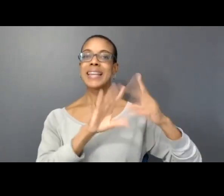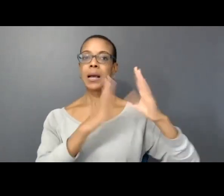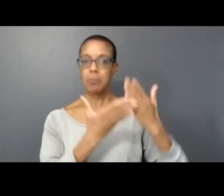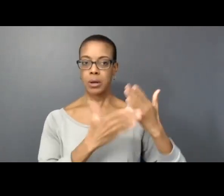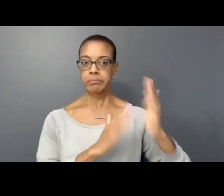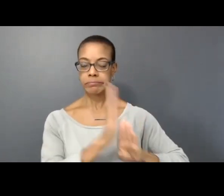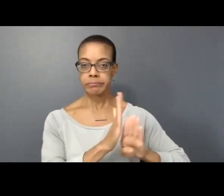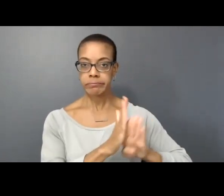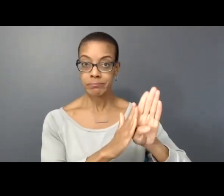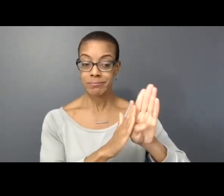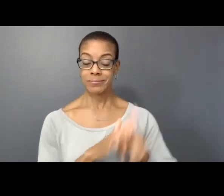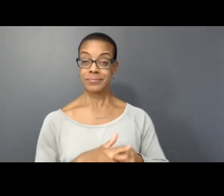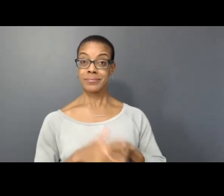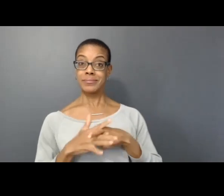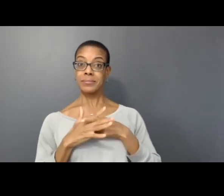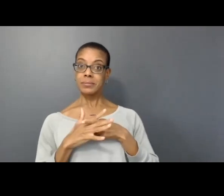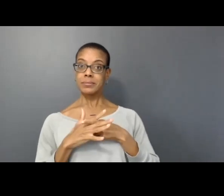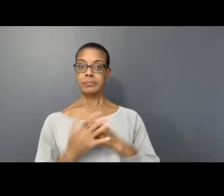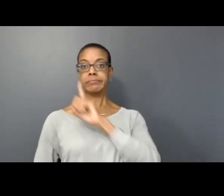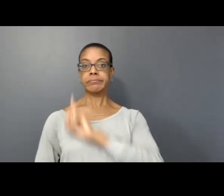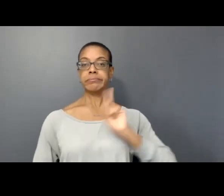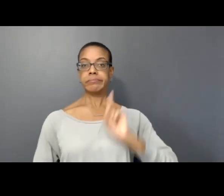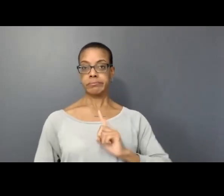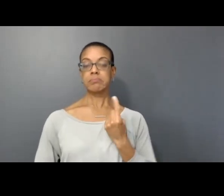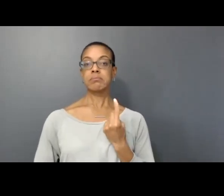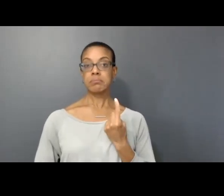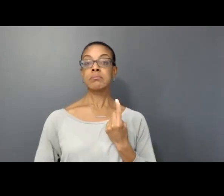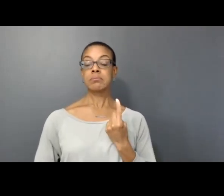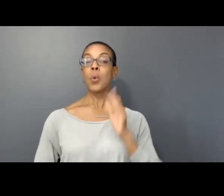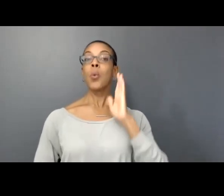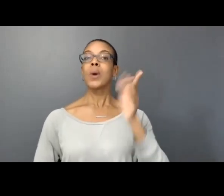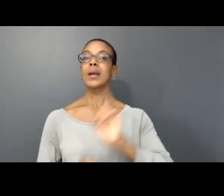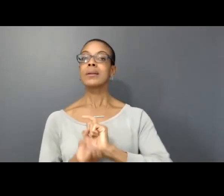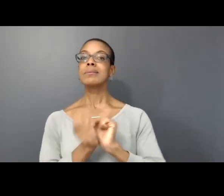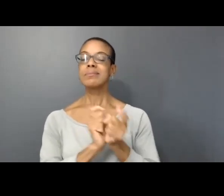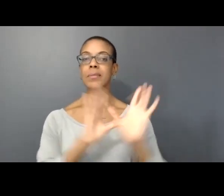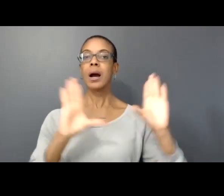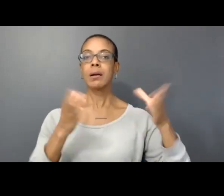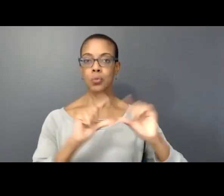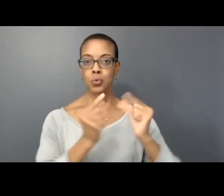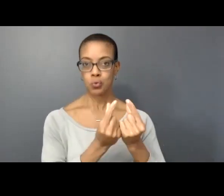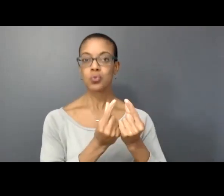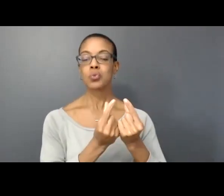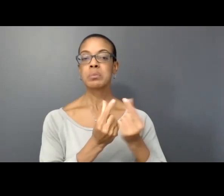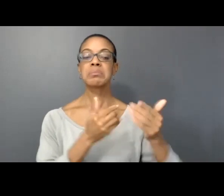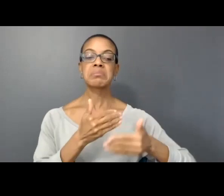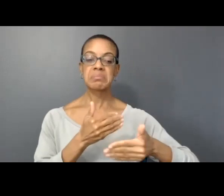The piece originally existed as a solo work but we will be transforming it into a group exploration over the next phase.